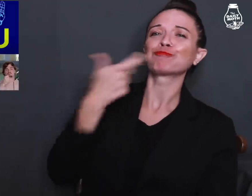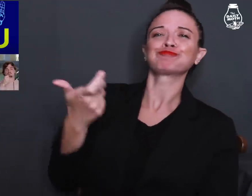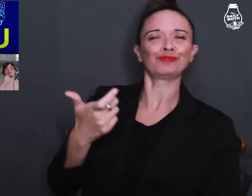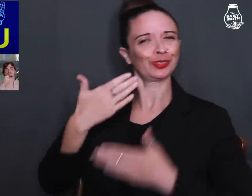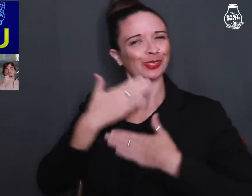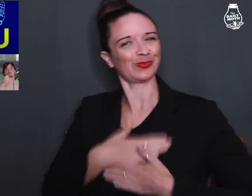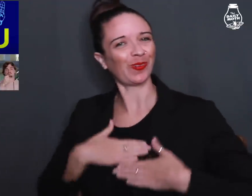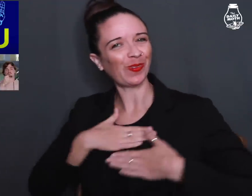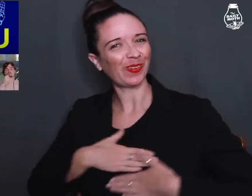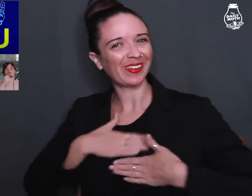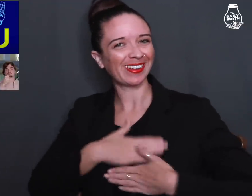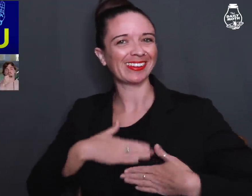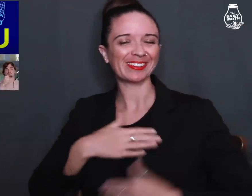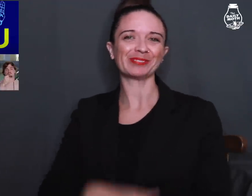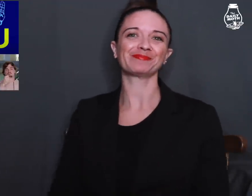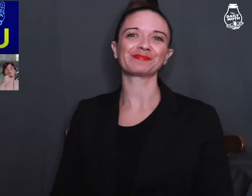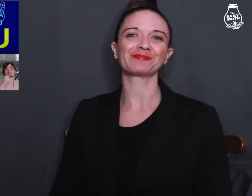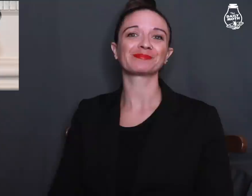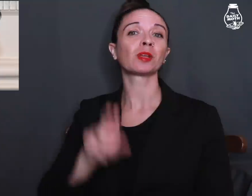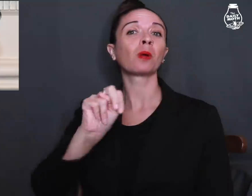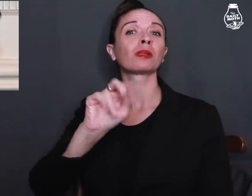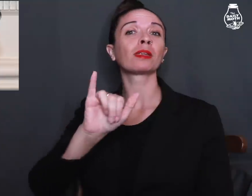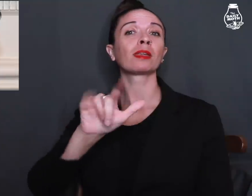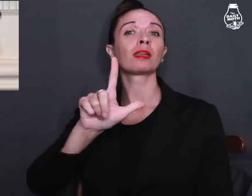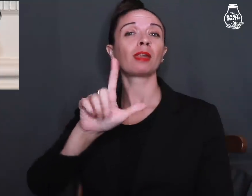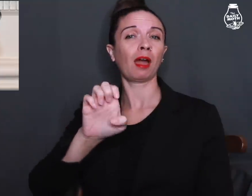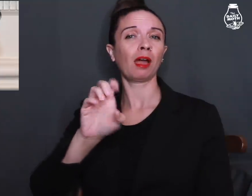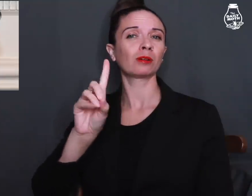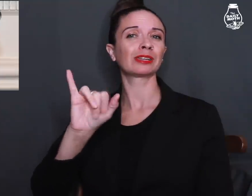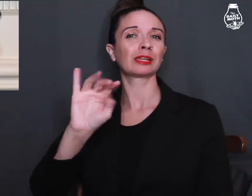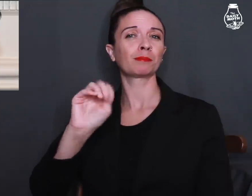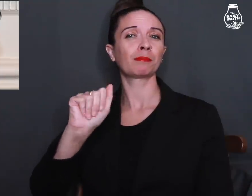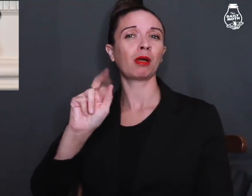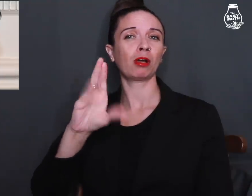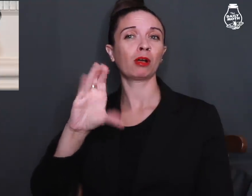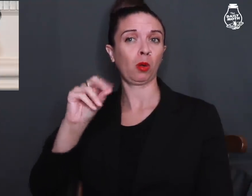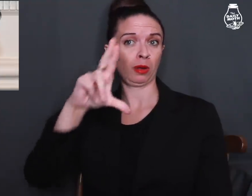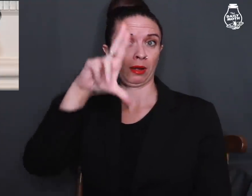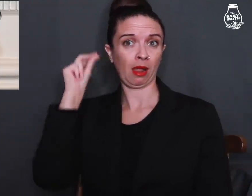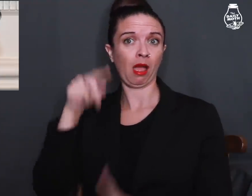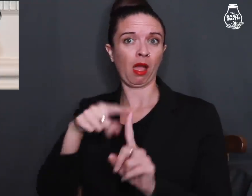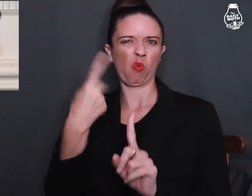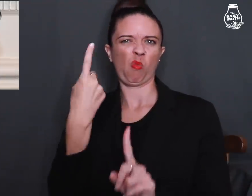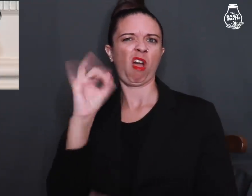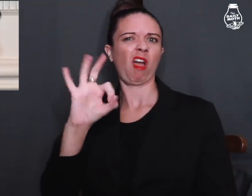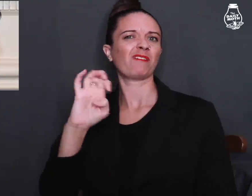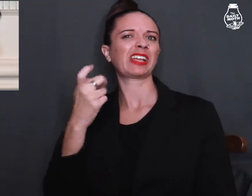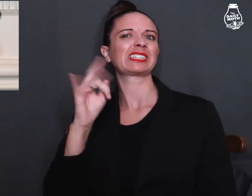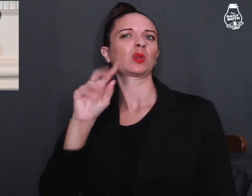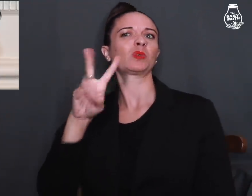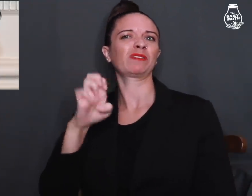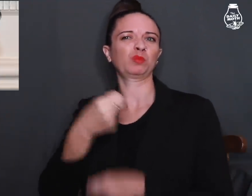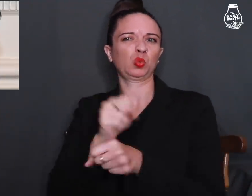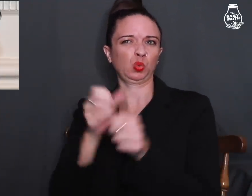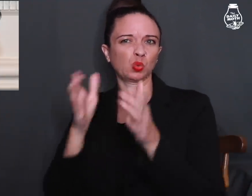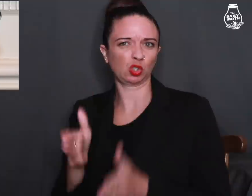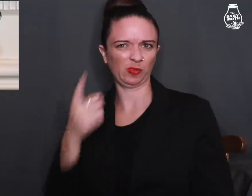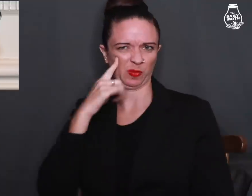and enjoy the show! Nyle DiMarco is one of the executive producers